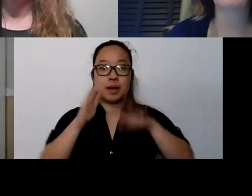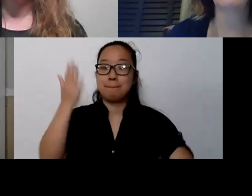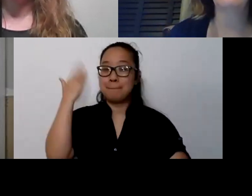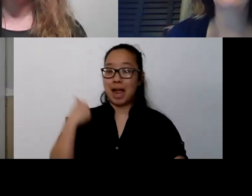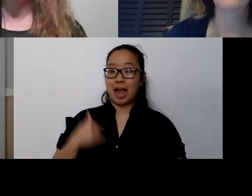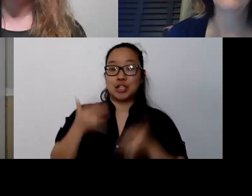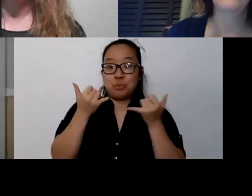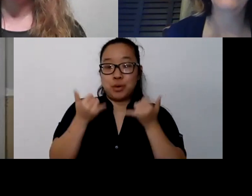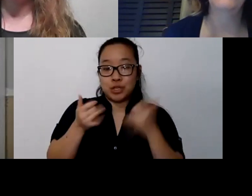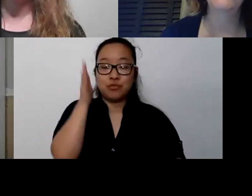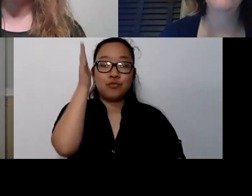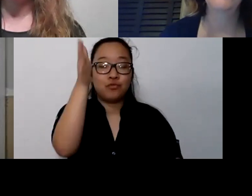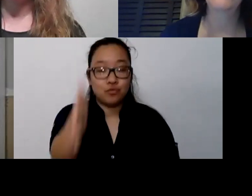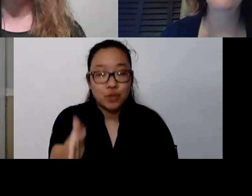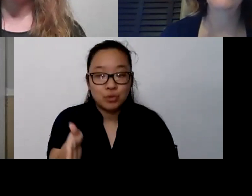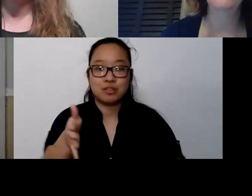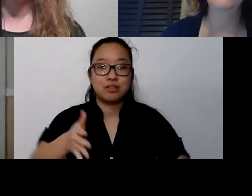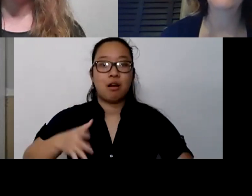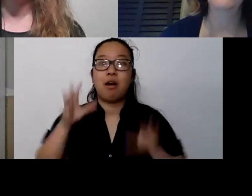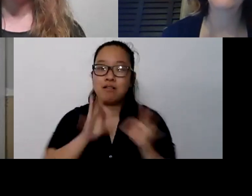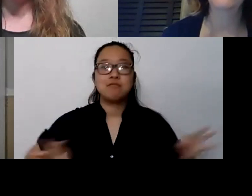of the intricate puzzle going on here."